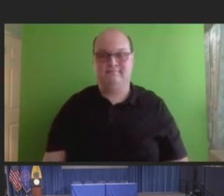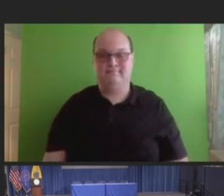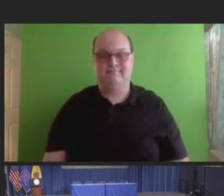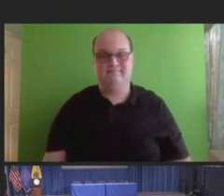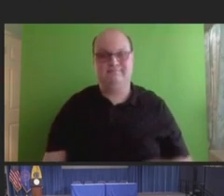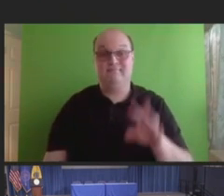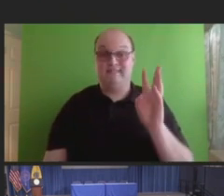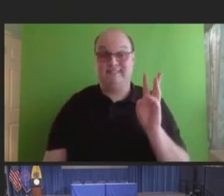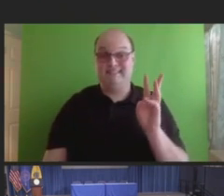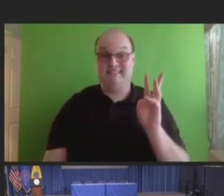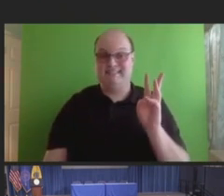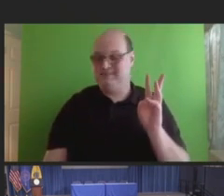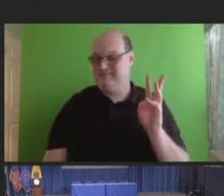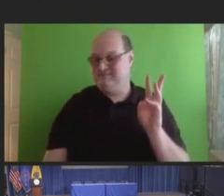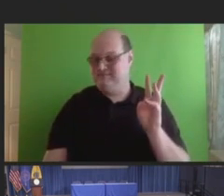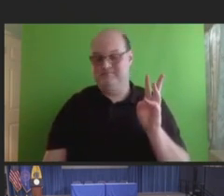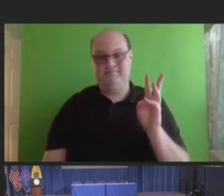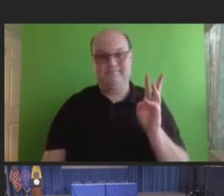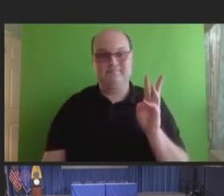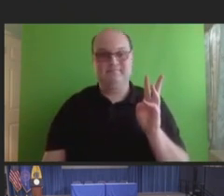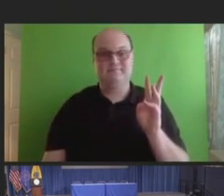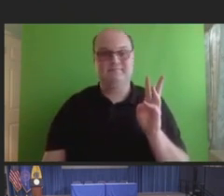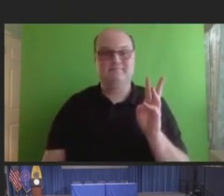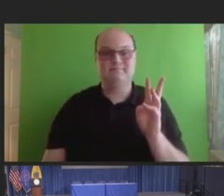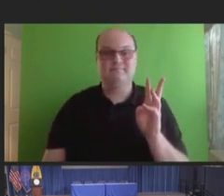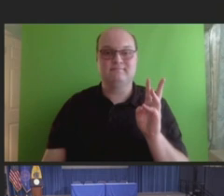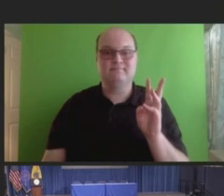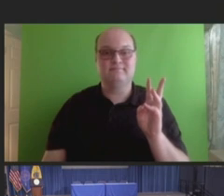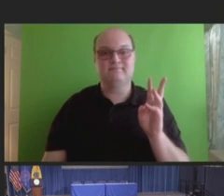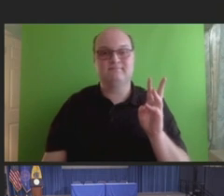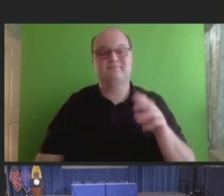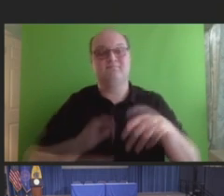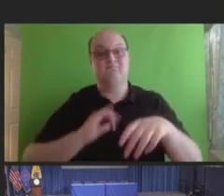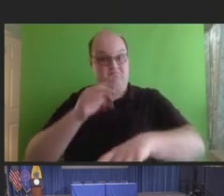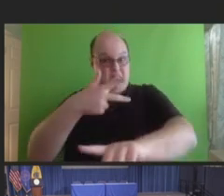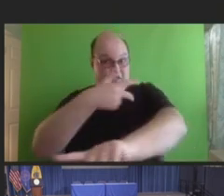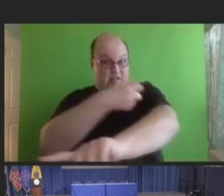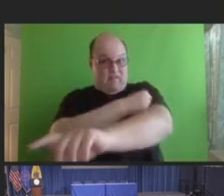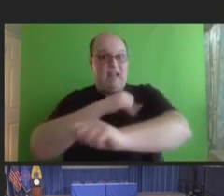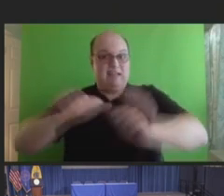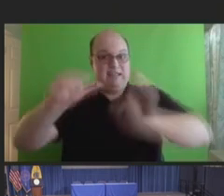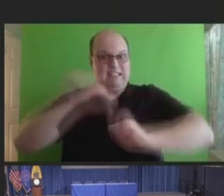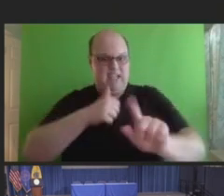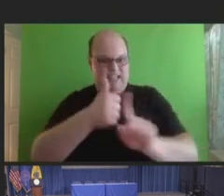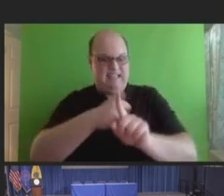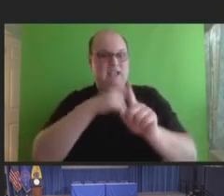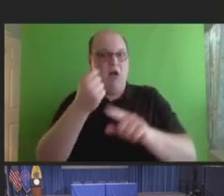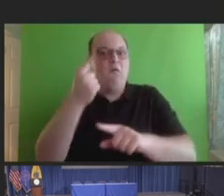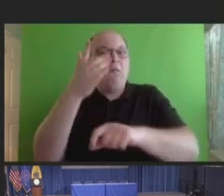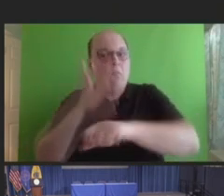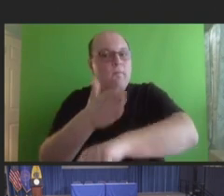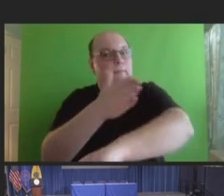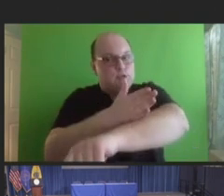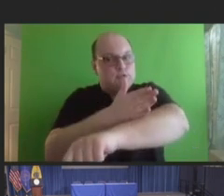Six, to increase understanding of vaccine science, NVAC recommends HHS work with the